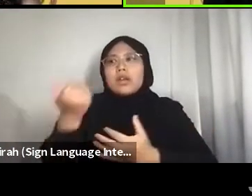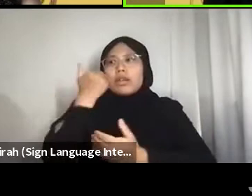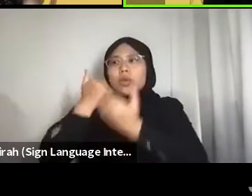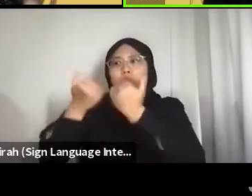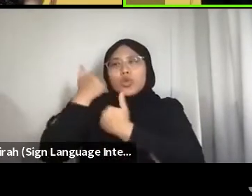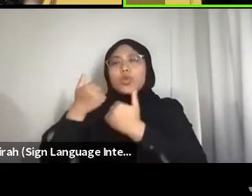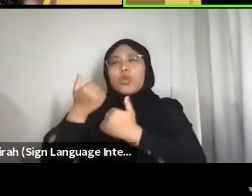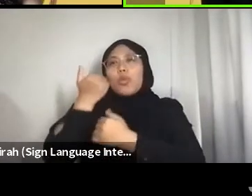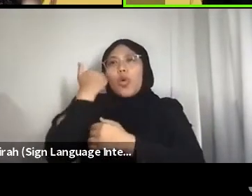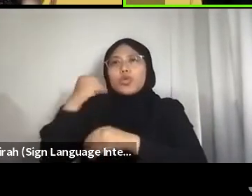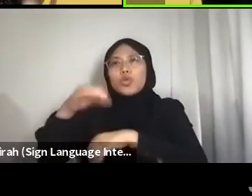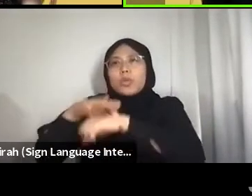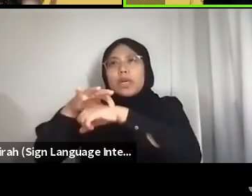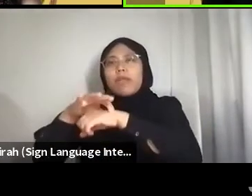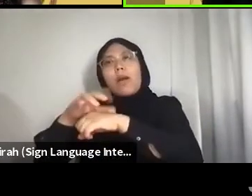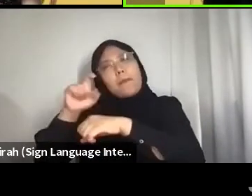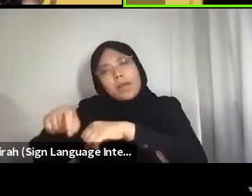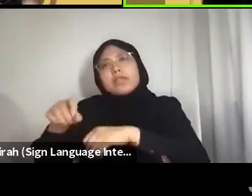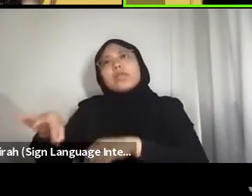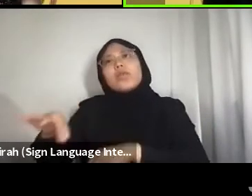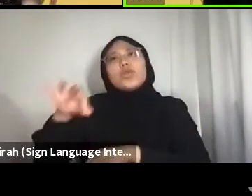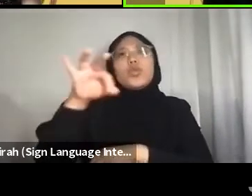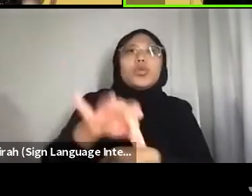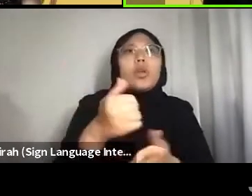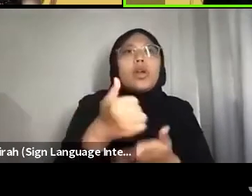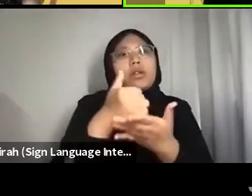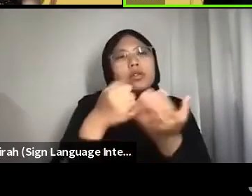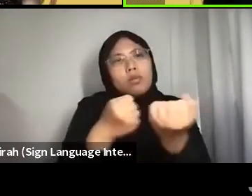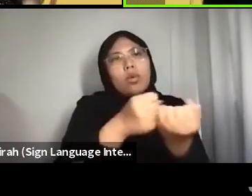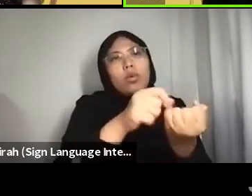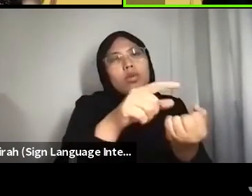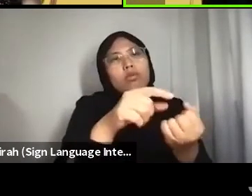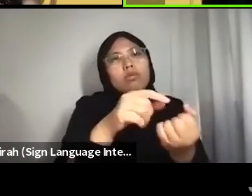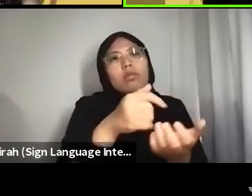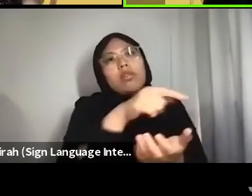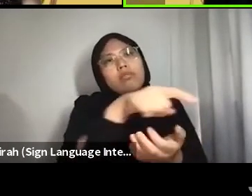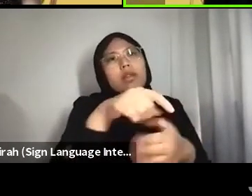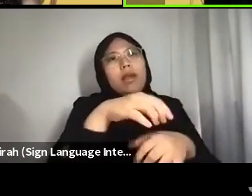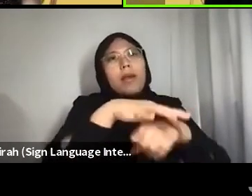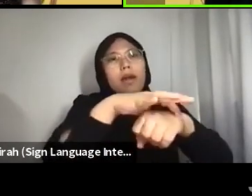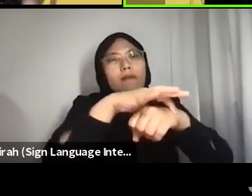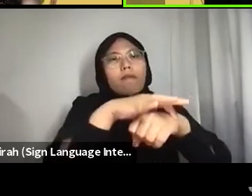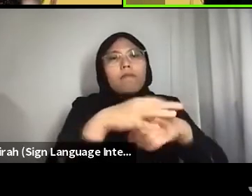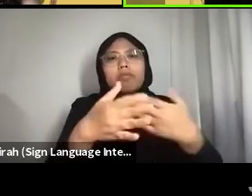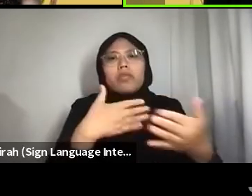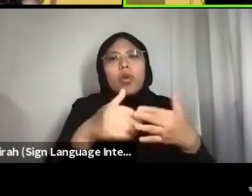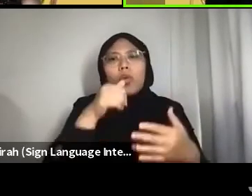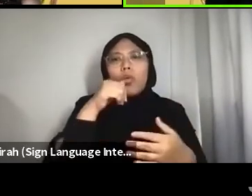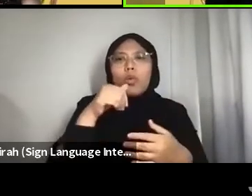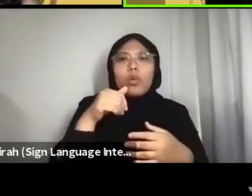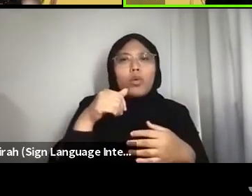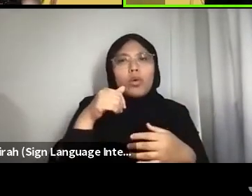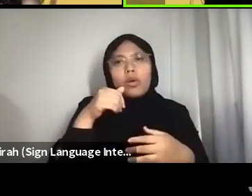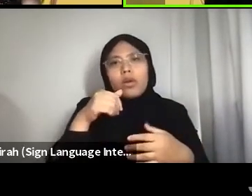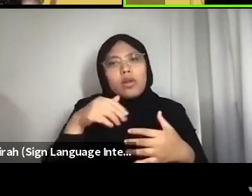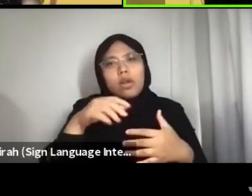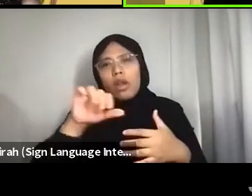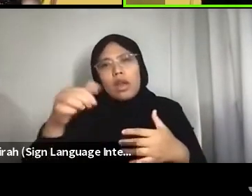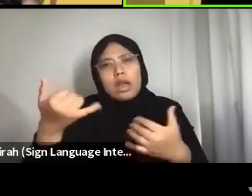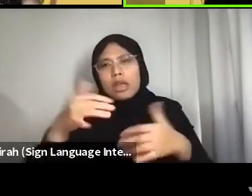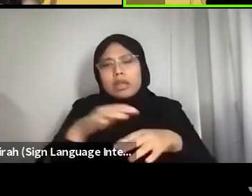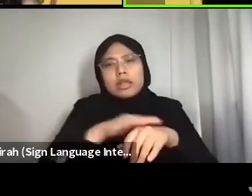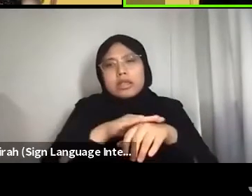That’s just your duty as a being, whether you are male, female, others, or whatever race or ethnicity you are. Yeah, my two cents.